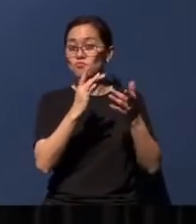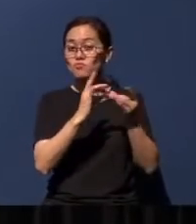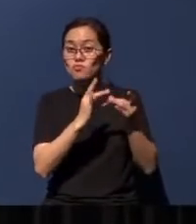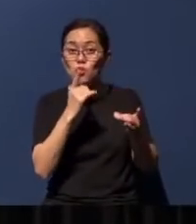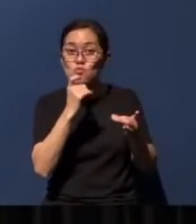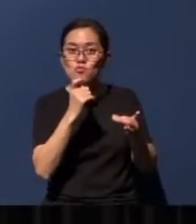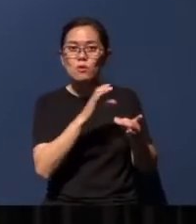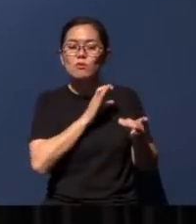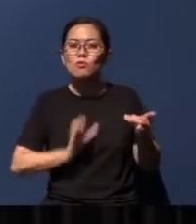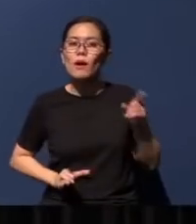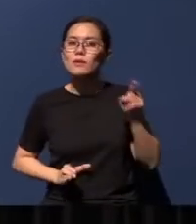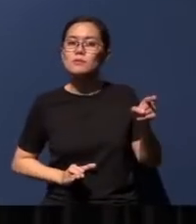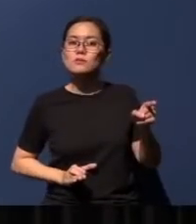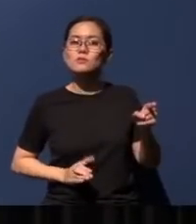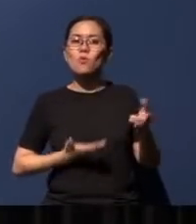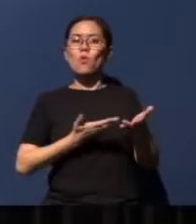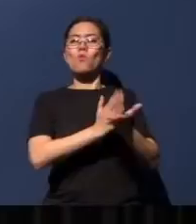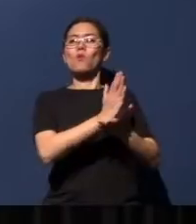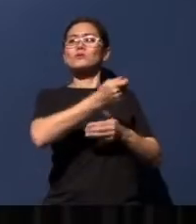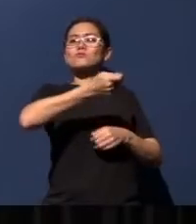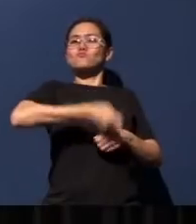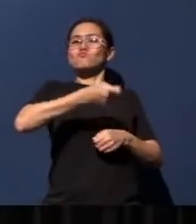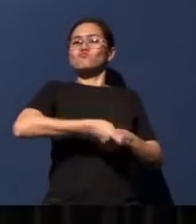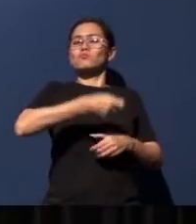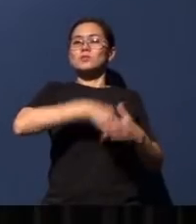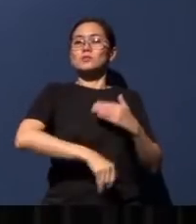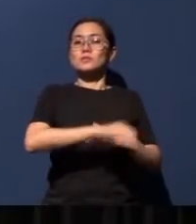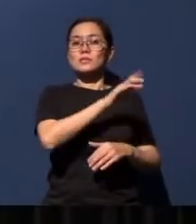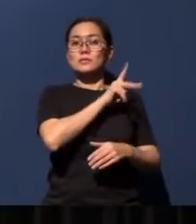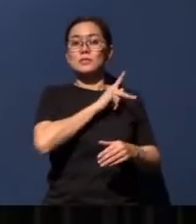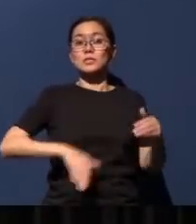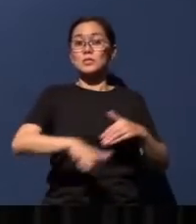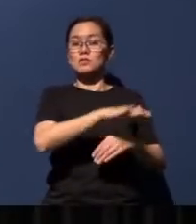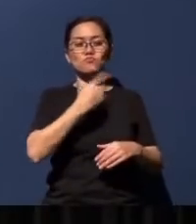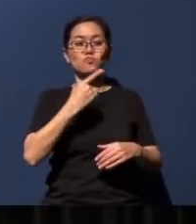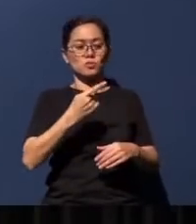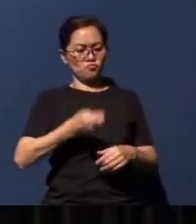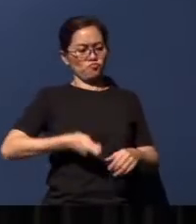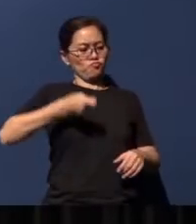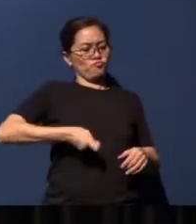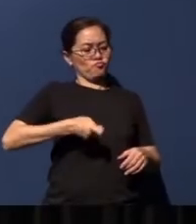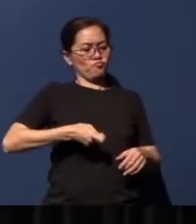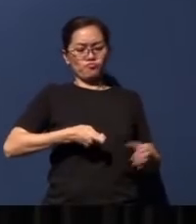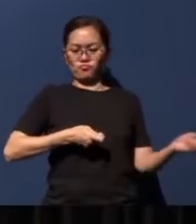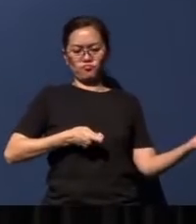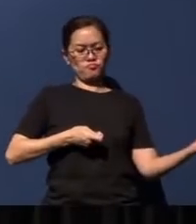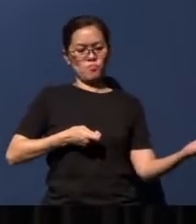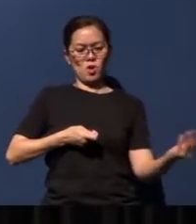righteous Judge in the Kingdom and says that 'He shall judge between many peoples, and shall